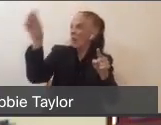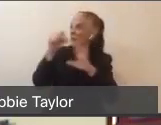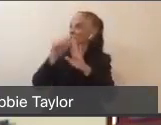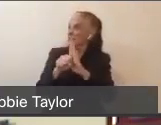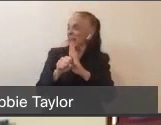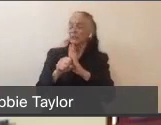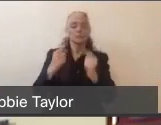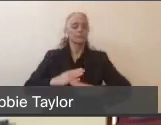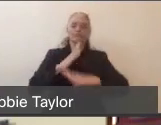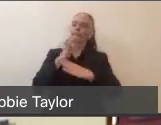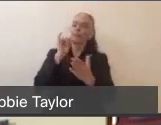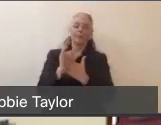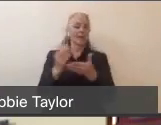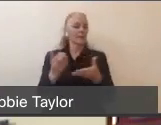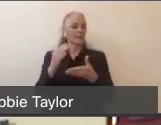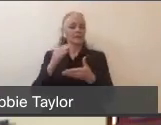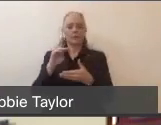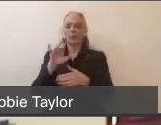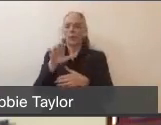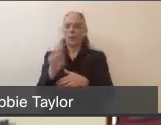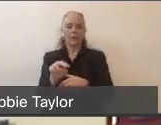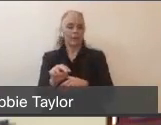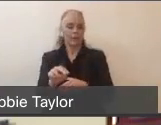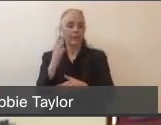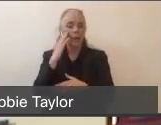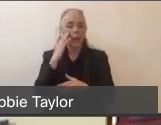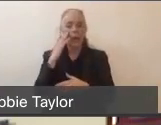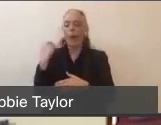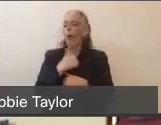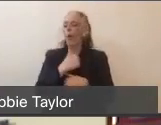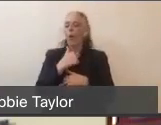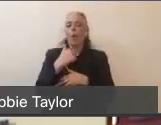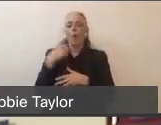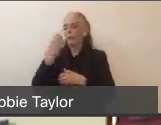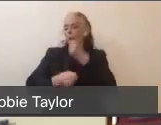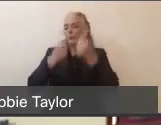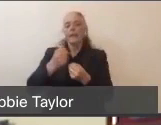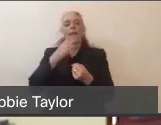We've been inserting health care workers into these facilities to help bolster that staff,